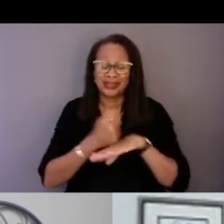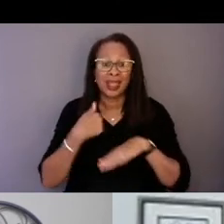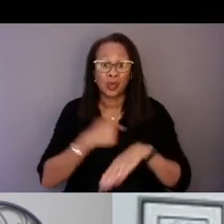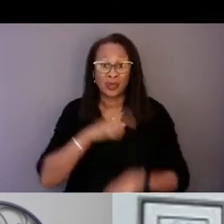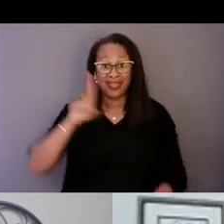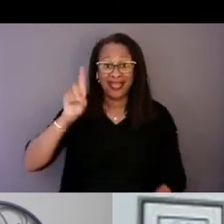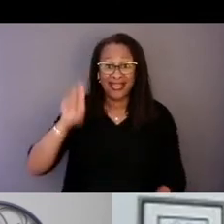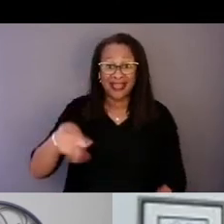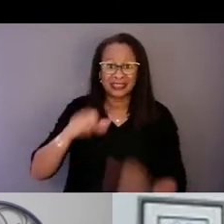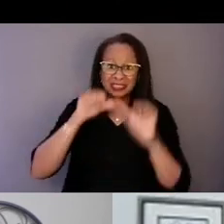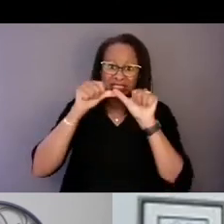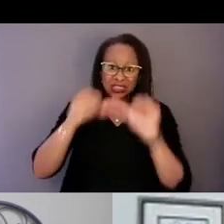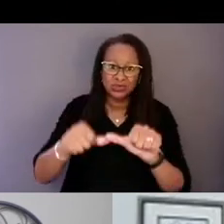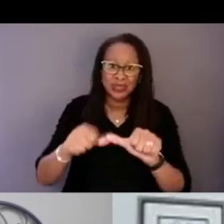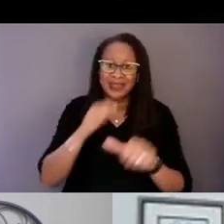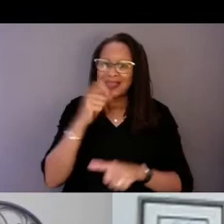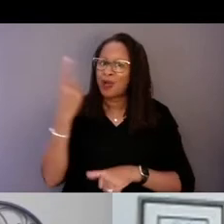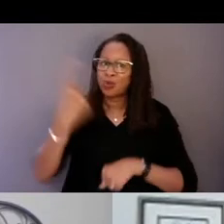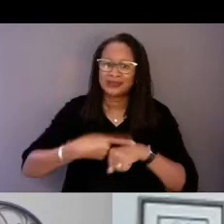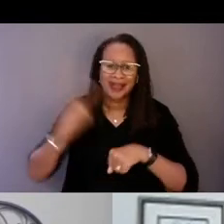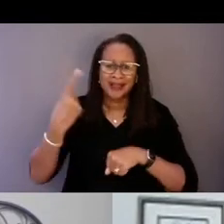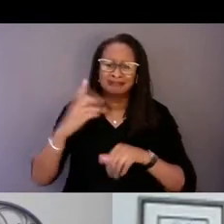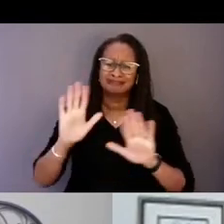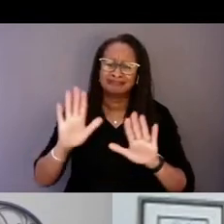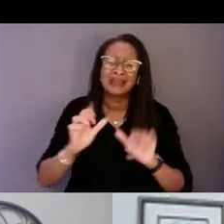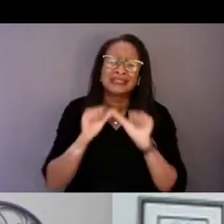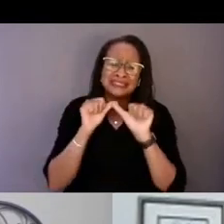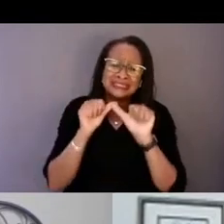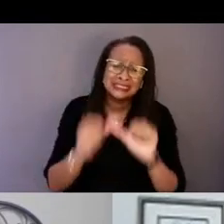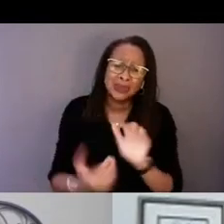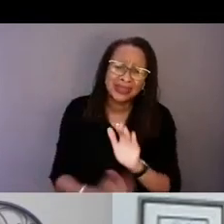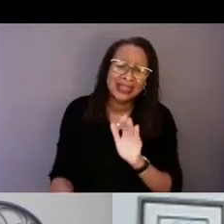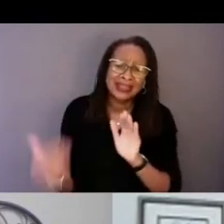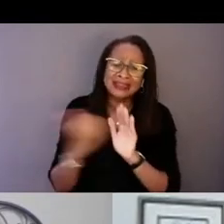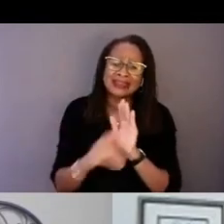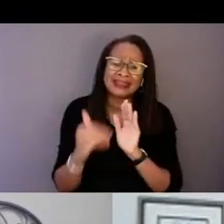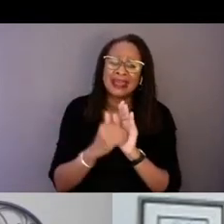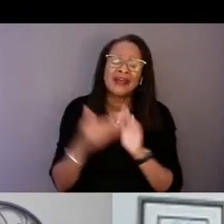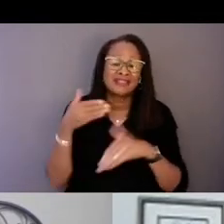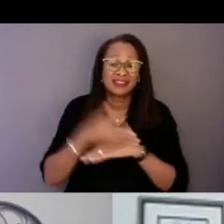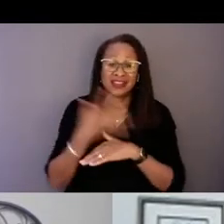not one time, but continually over the next five years.